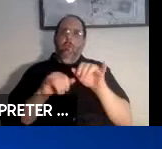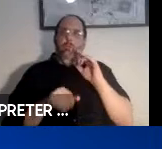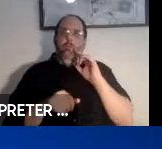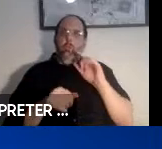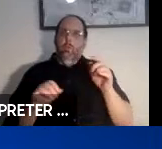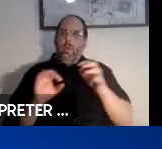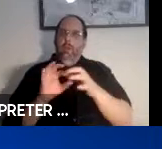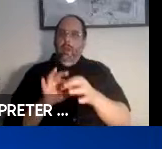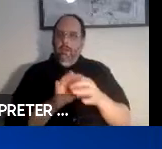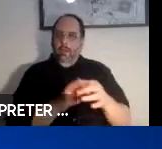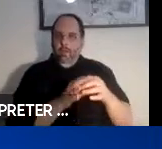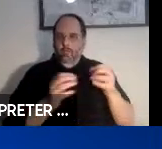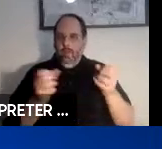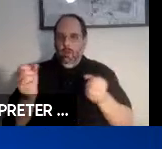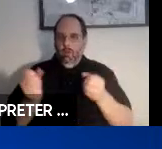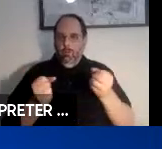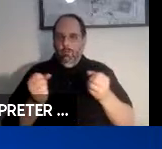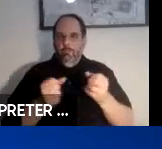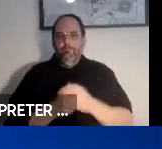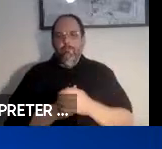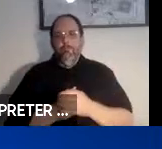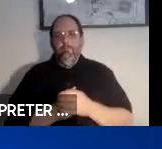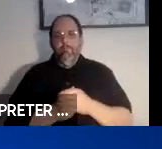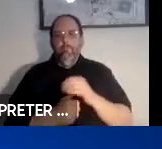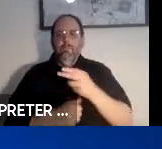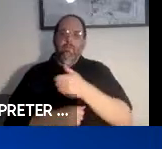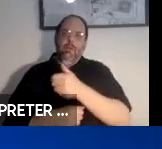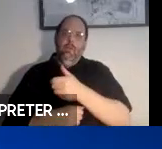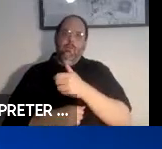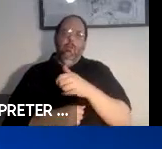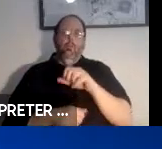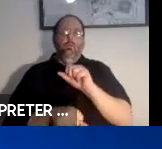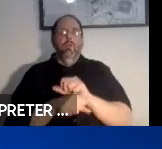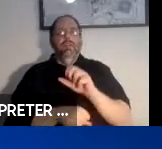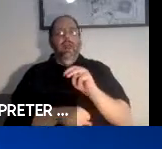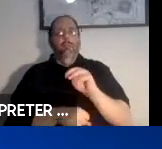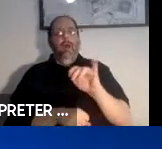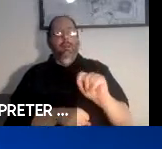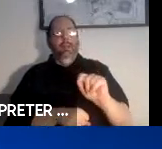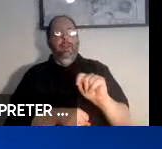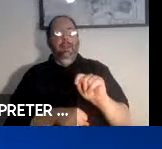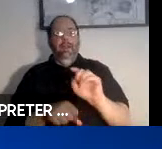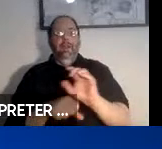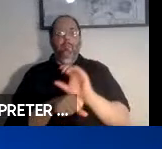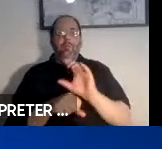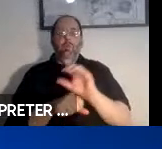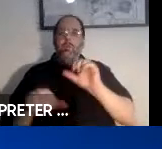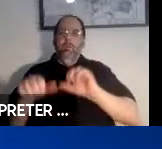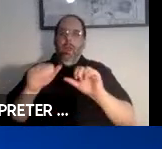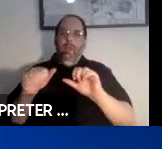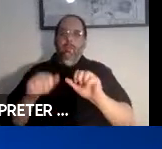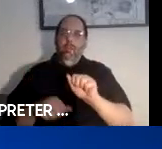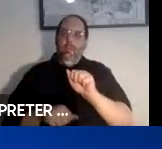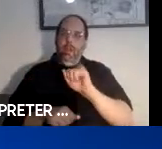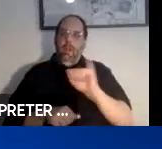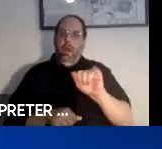vehicles. He is based out of the MIT Computer Science and Artificial Intelligence Lab office in